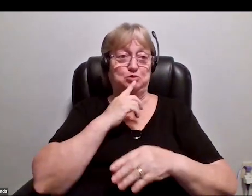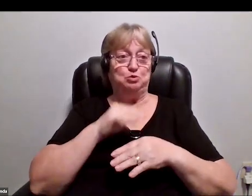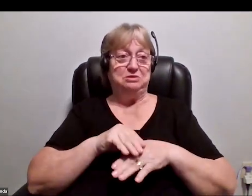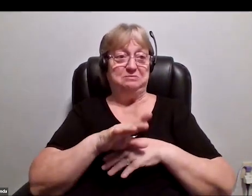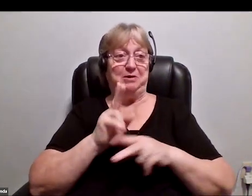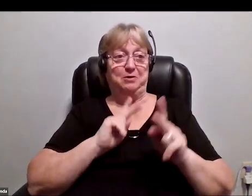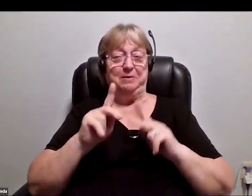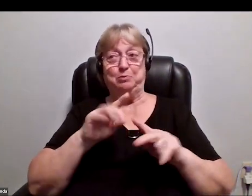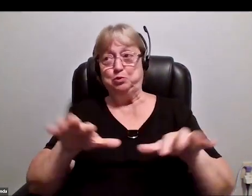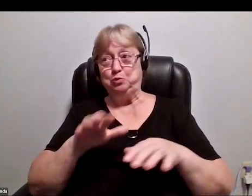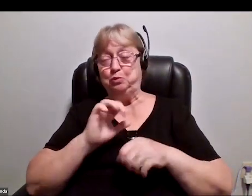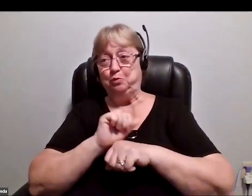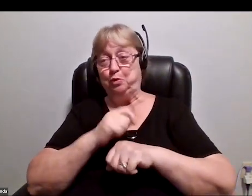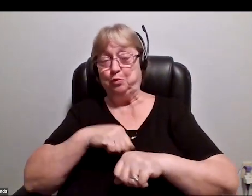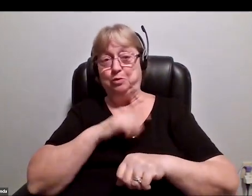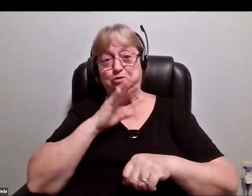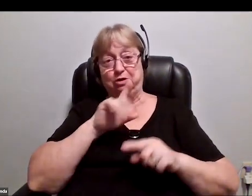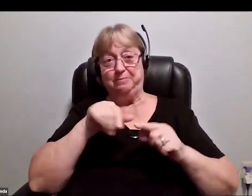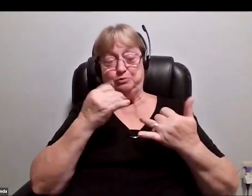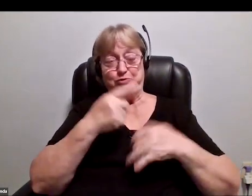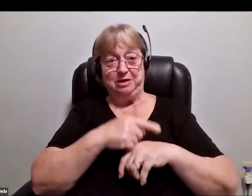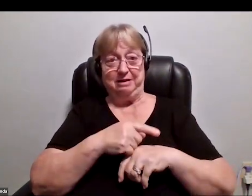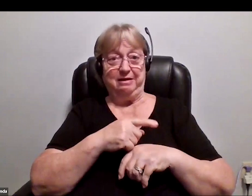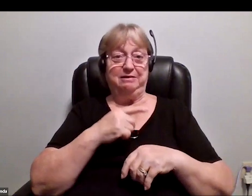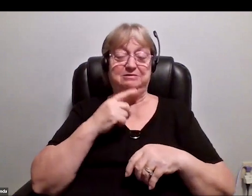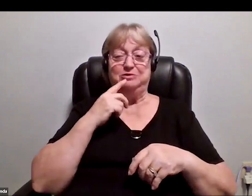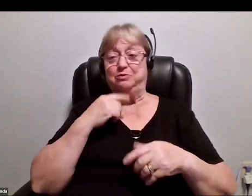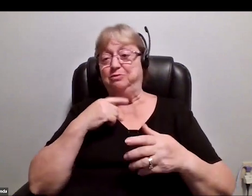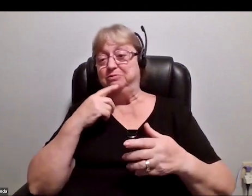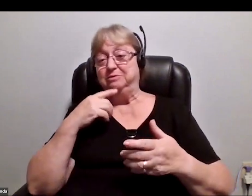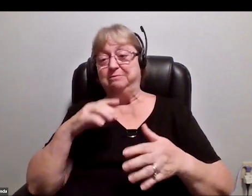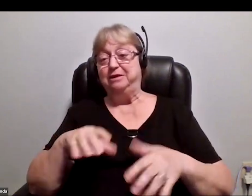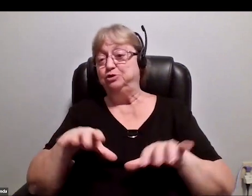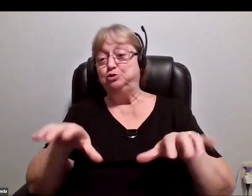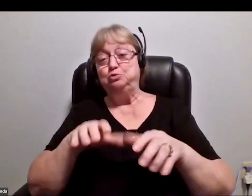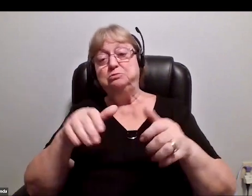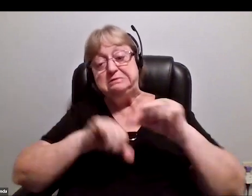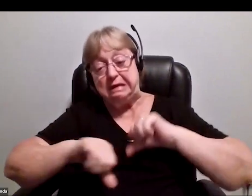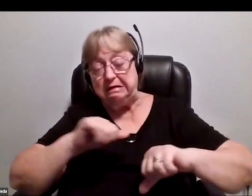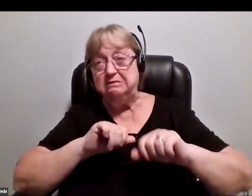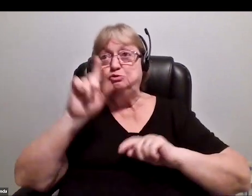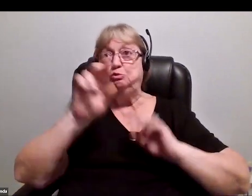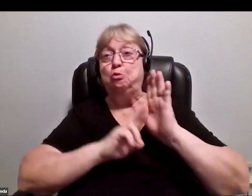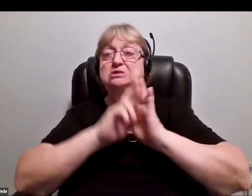we're talking about here today, to take up STEM careers, to do science, to go to space, to look at the universe,